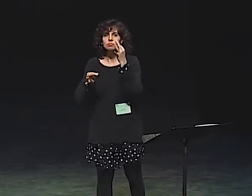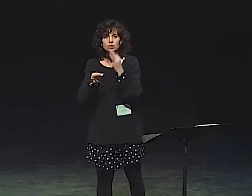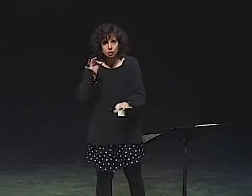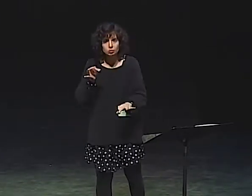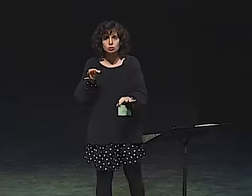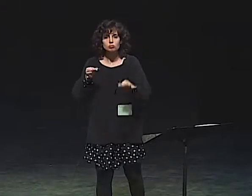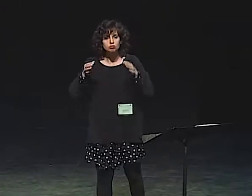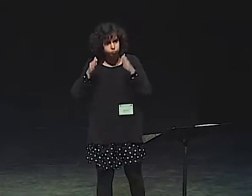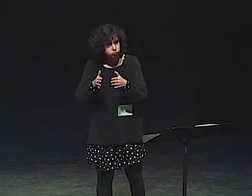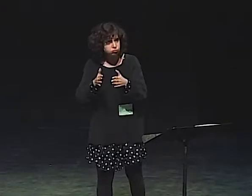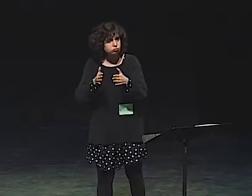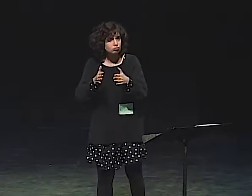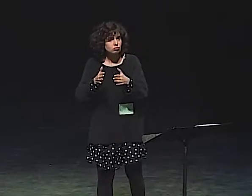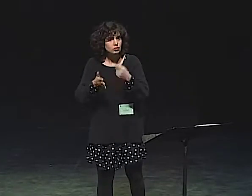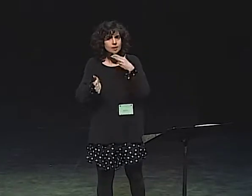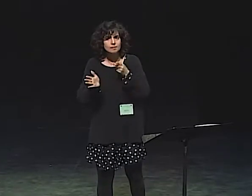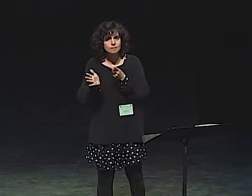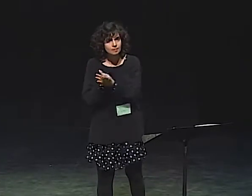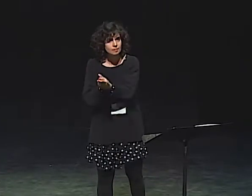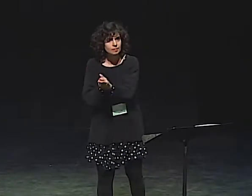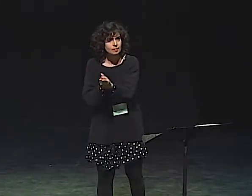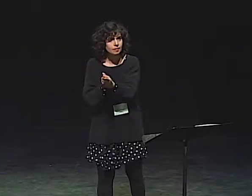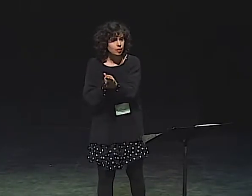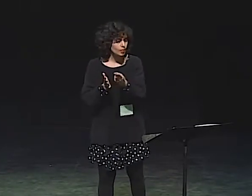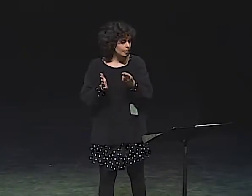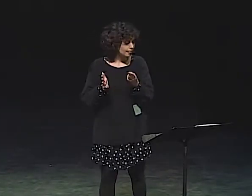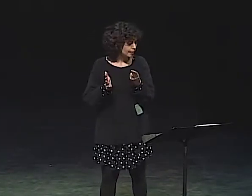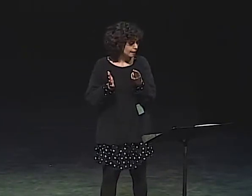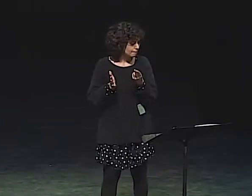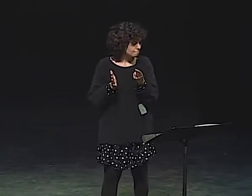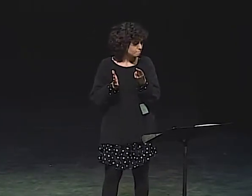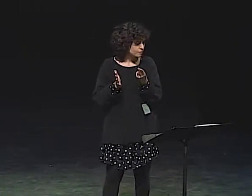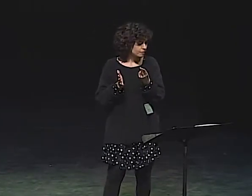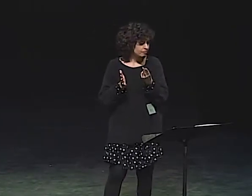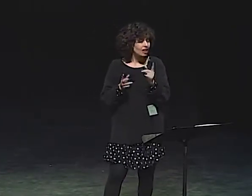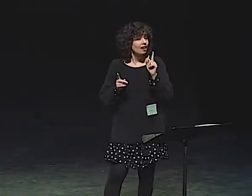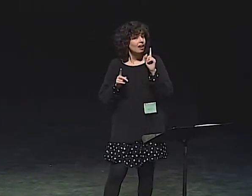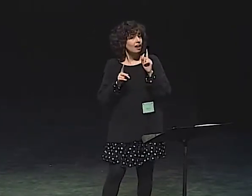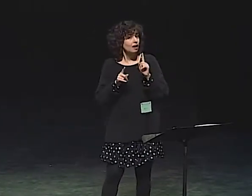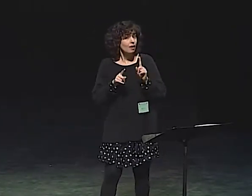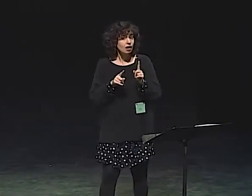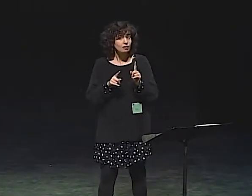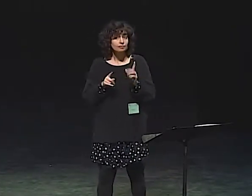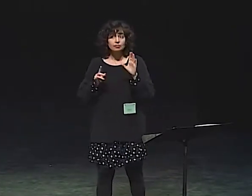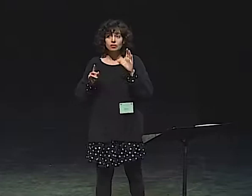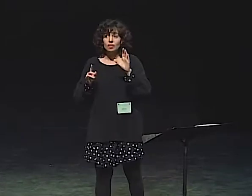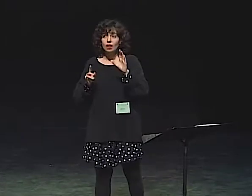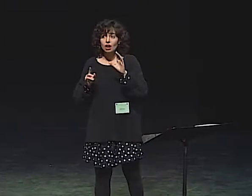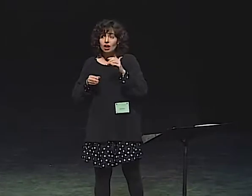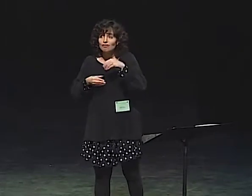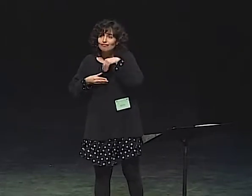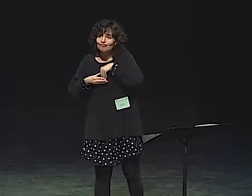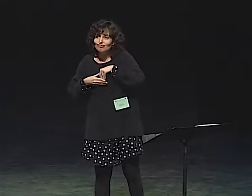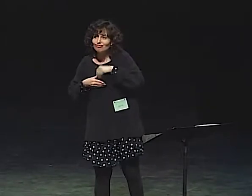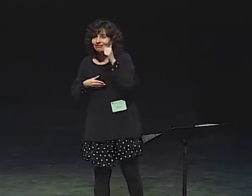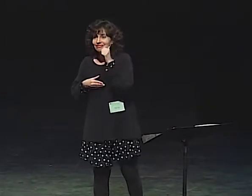YOU ALSO SEE HER HONESTY. SHE DOESN'T HAVE TO ELABORATE THINGS SHE'S FEELING WITH WORDS.